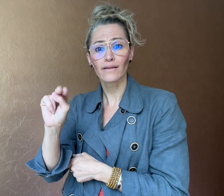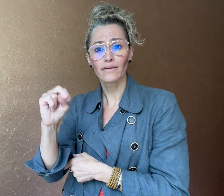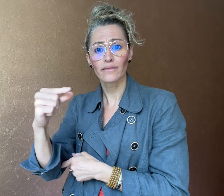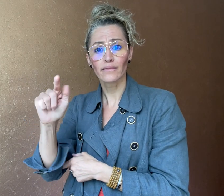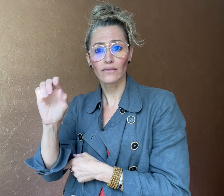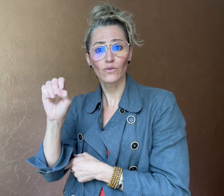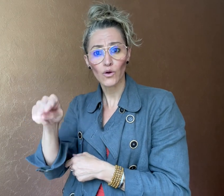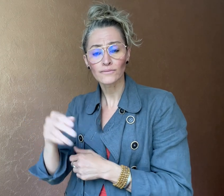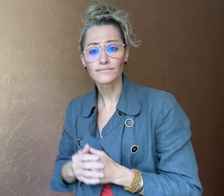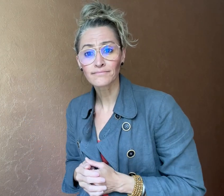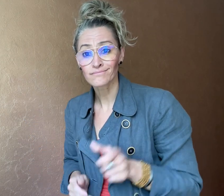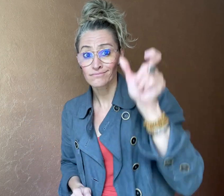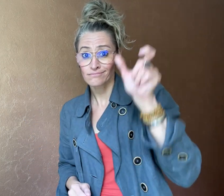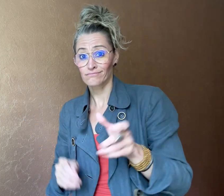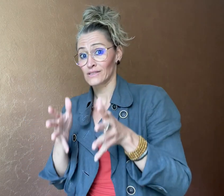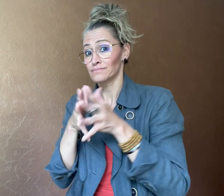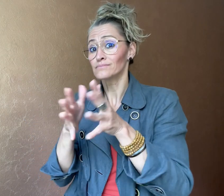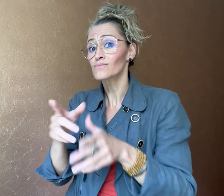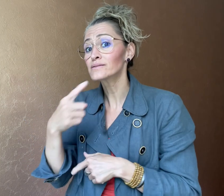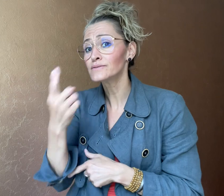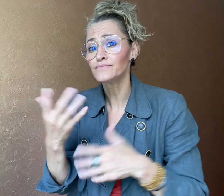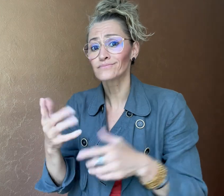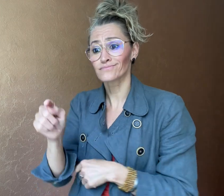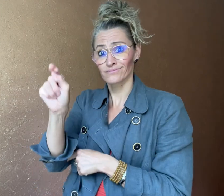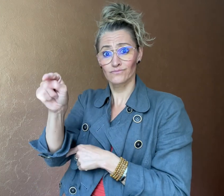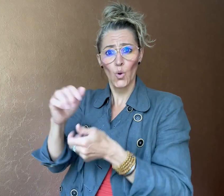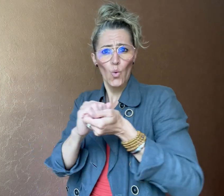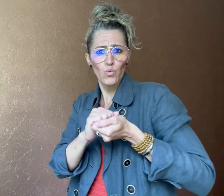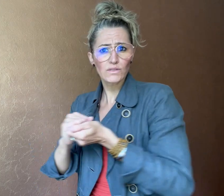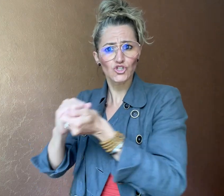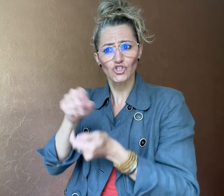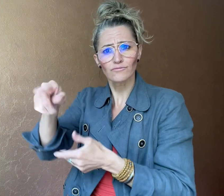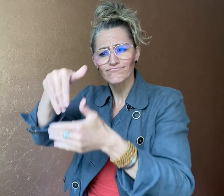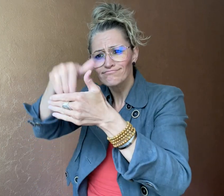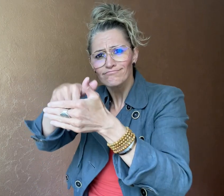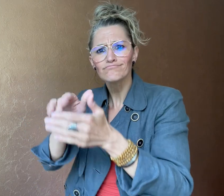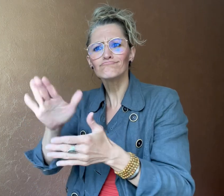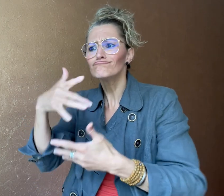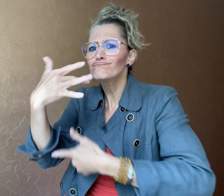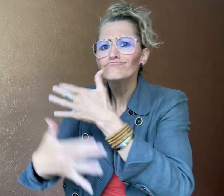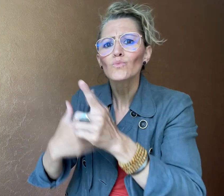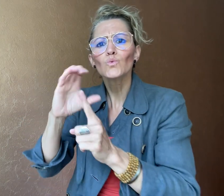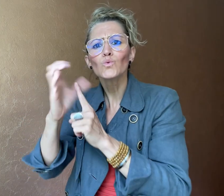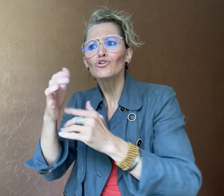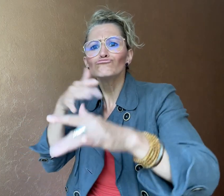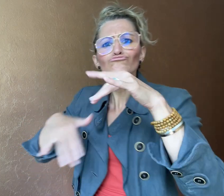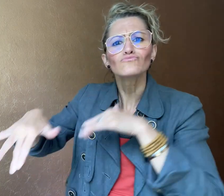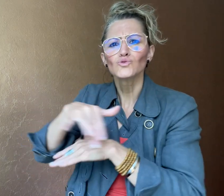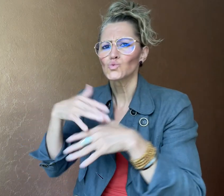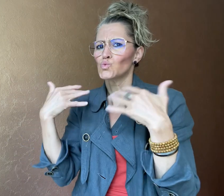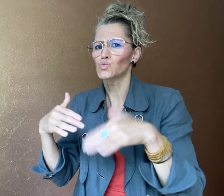in Worthington. He explained that the organization’s